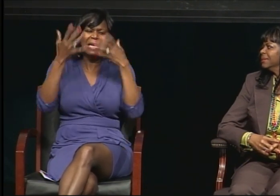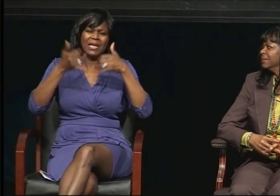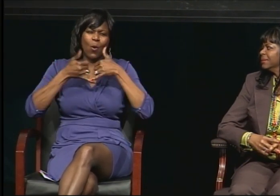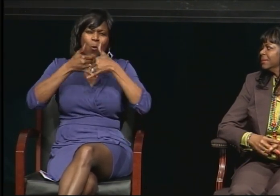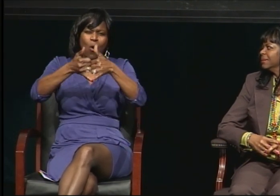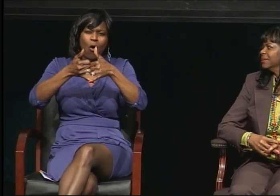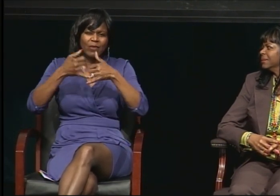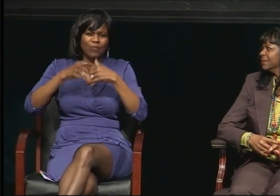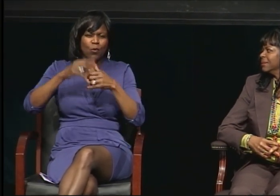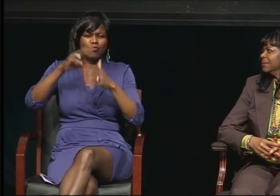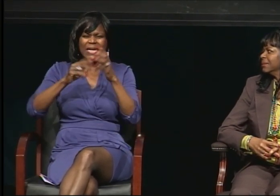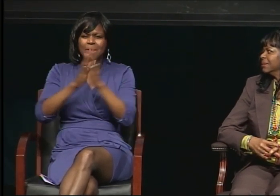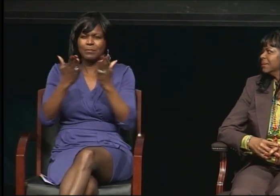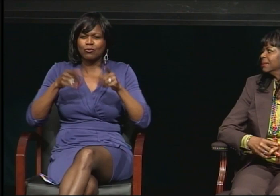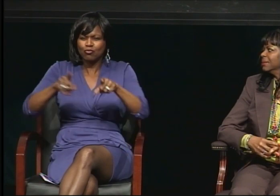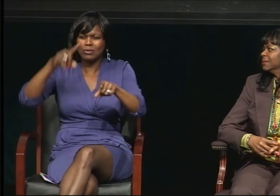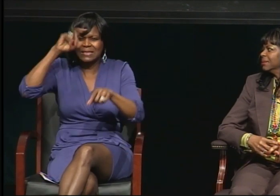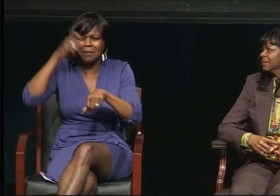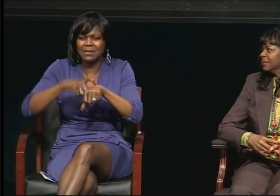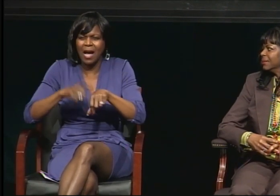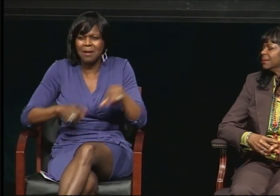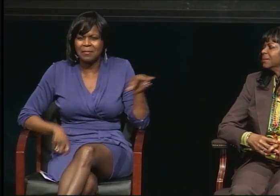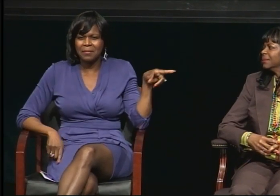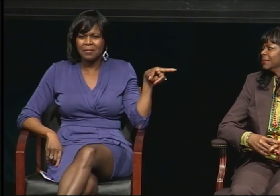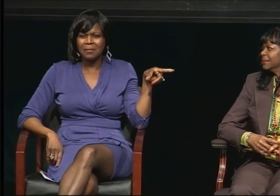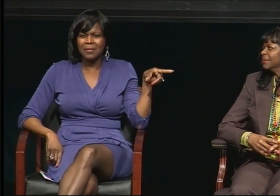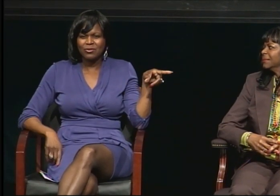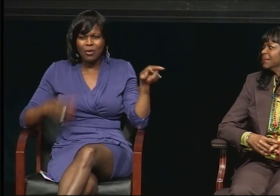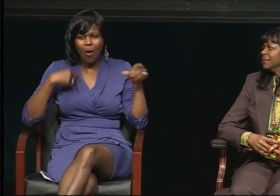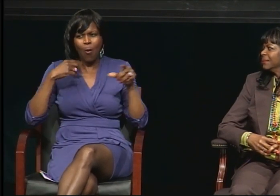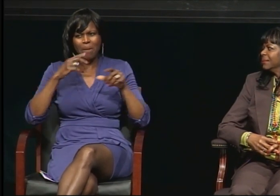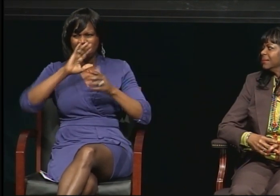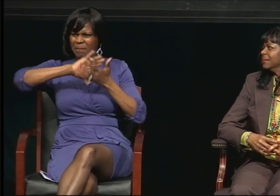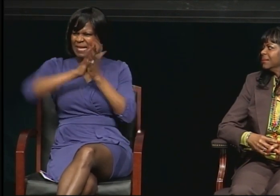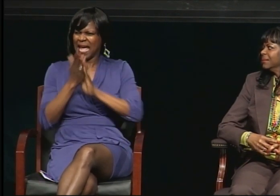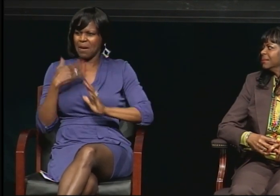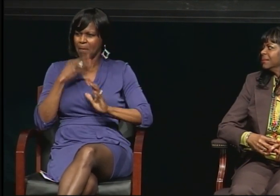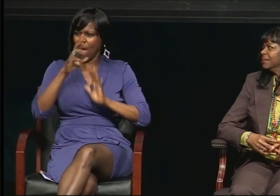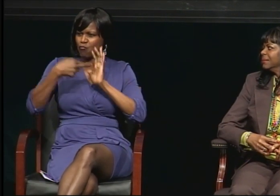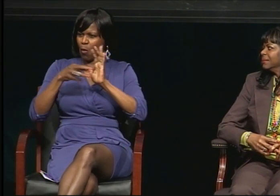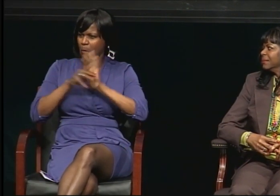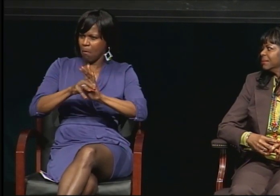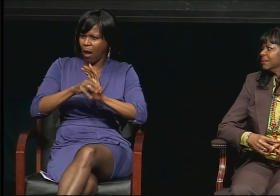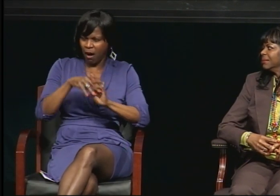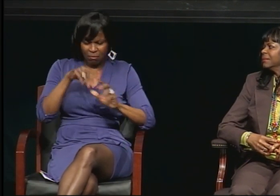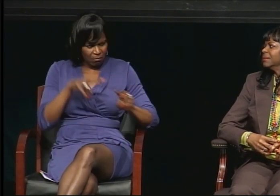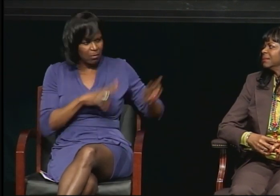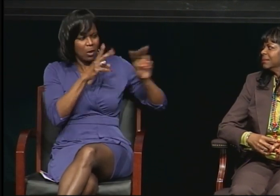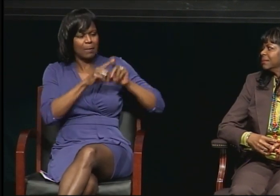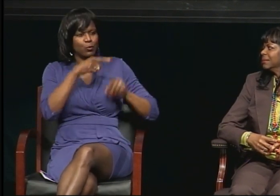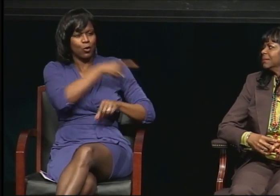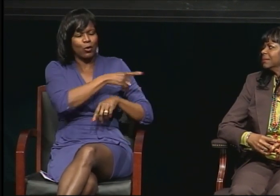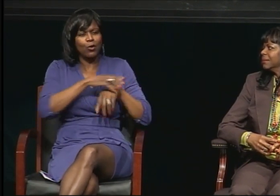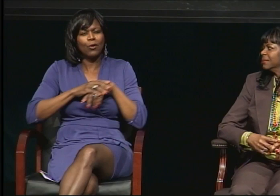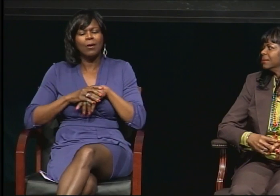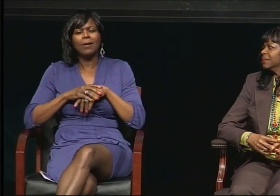And I looked up to her. And then in the doctoral program my role model was Dr. Marshall. Dr. Bill Marshall.